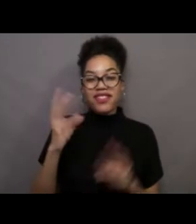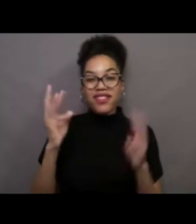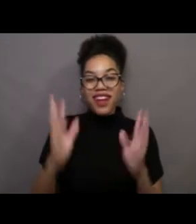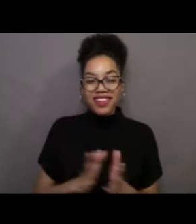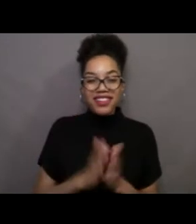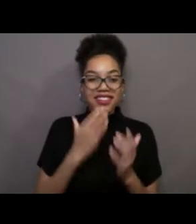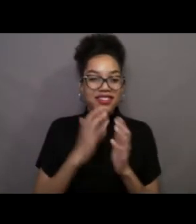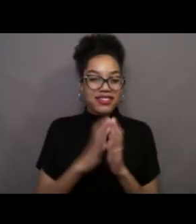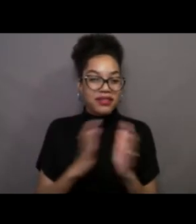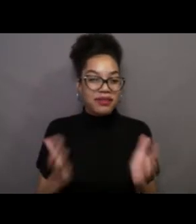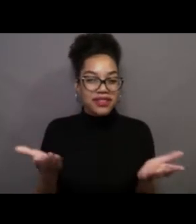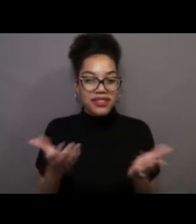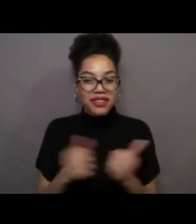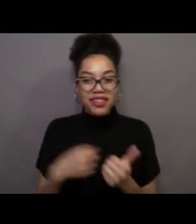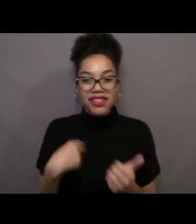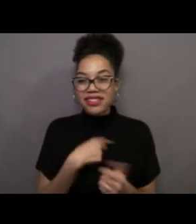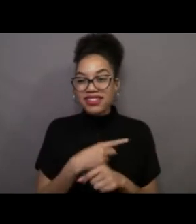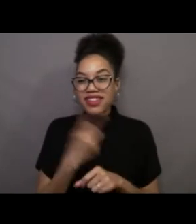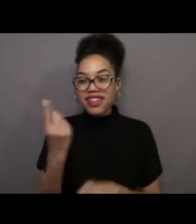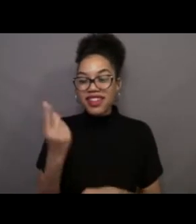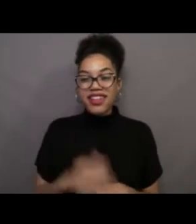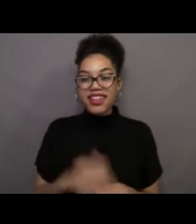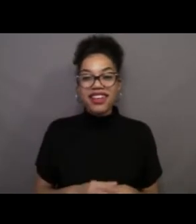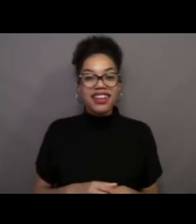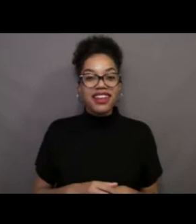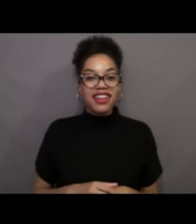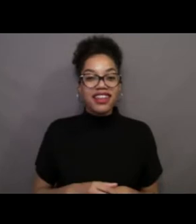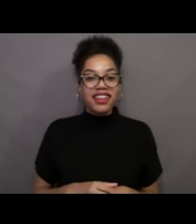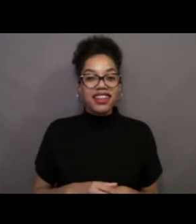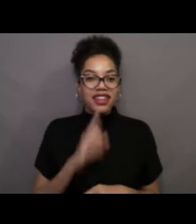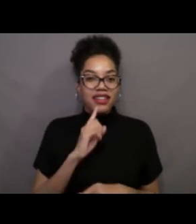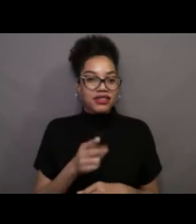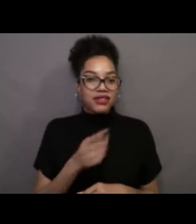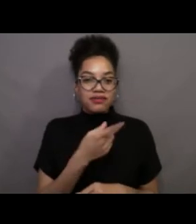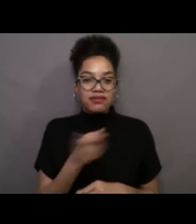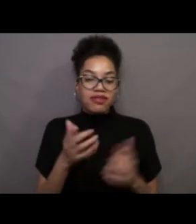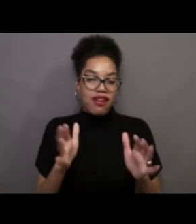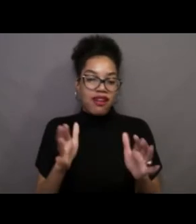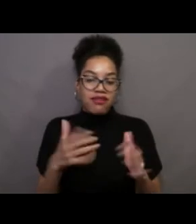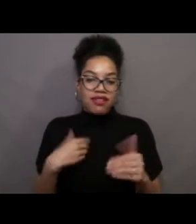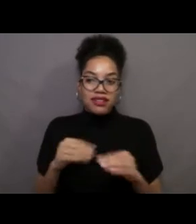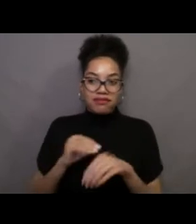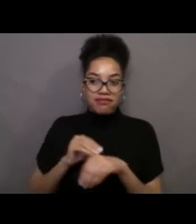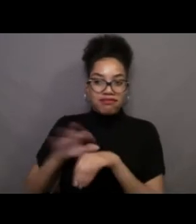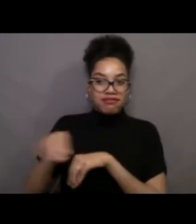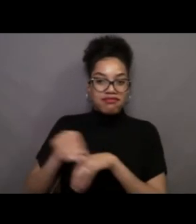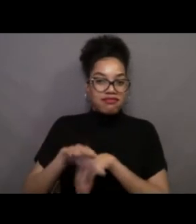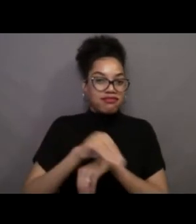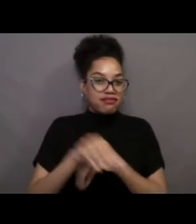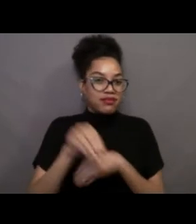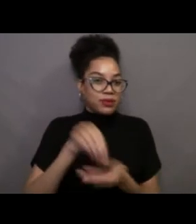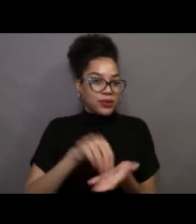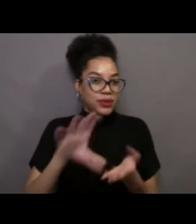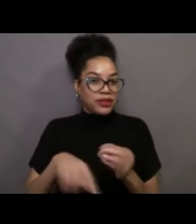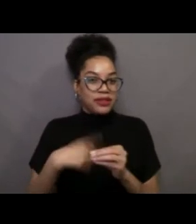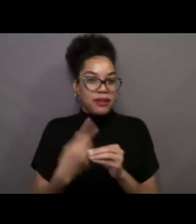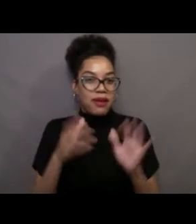And I'm sure you've introduced folks to a lot of what's great about being in Santa Cruz. I think you're going to get a lot of visitors